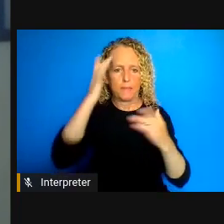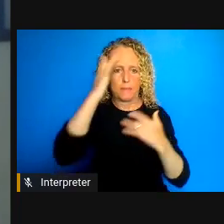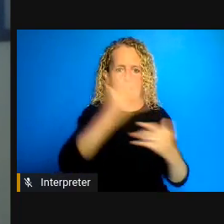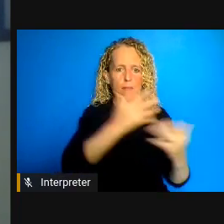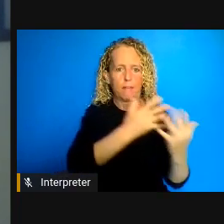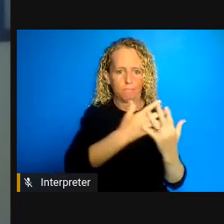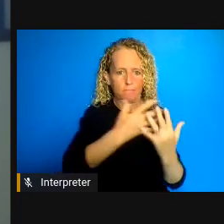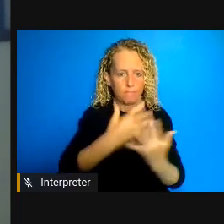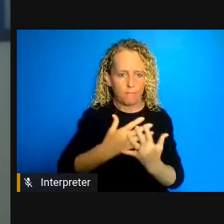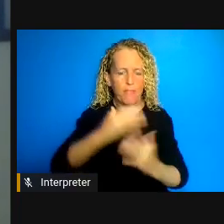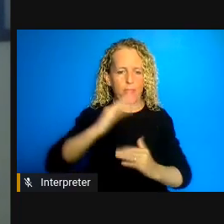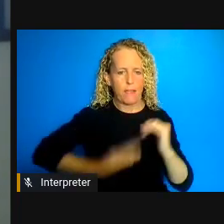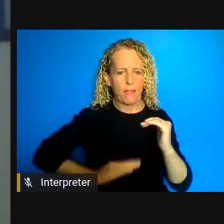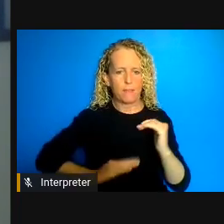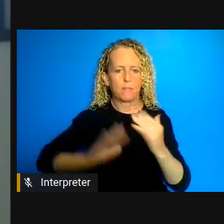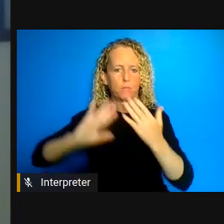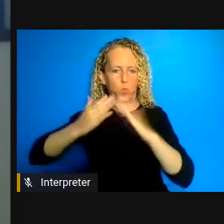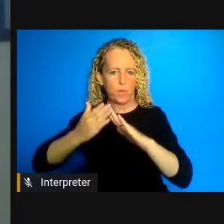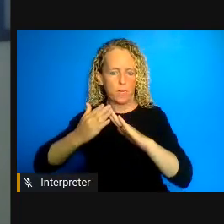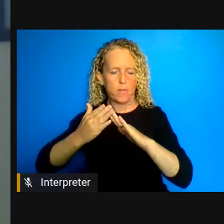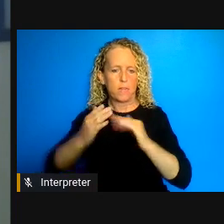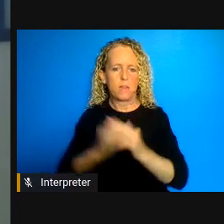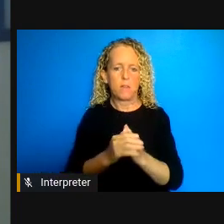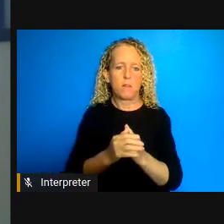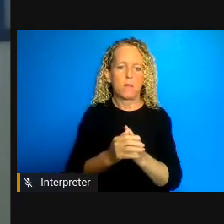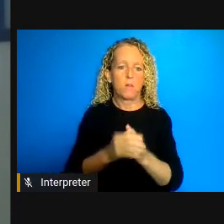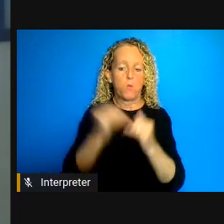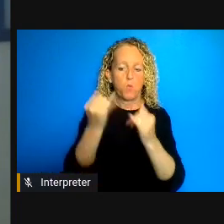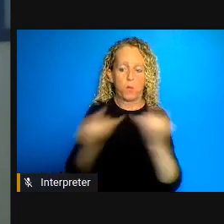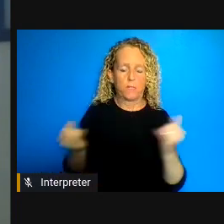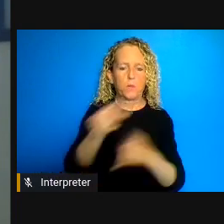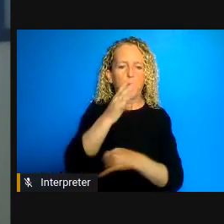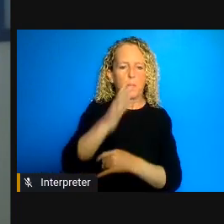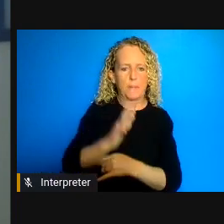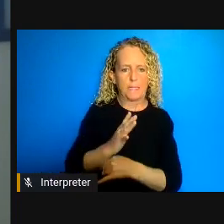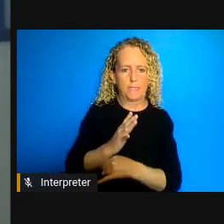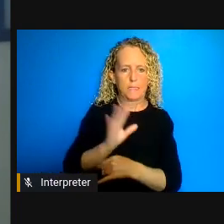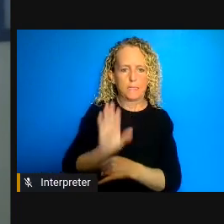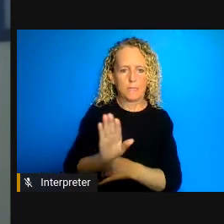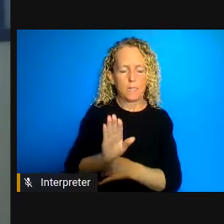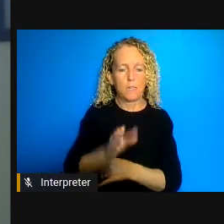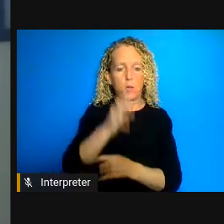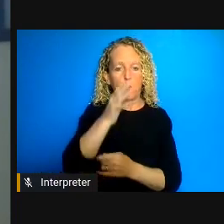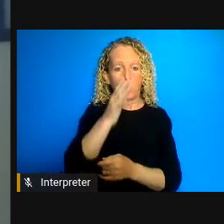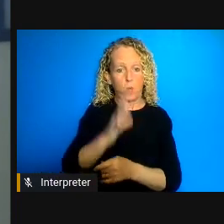the women right now the rate of infection among incarcerated women is 77